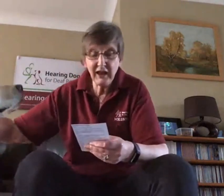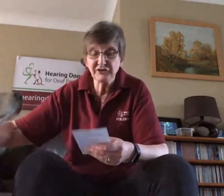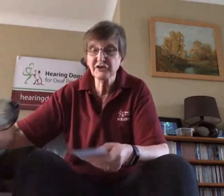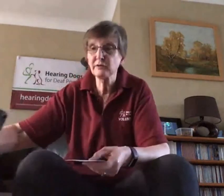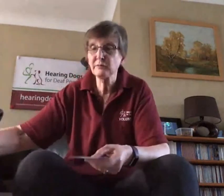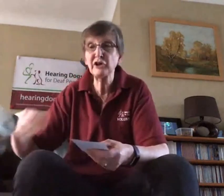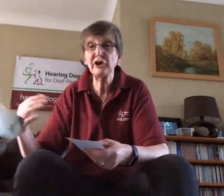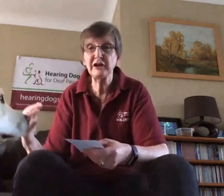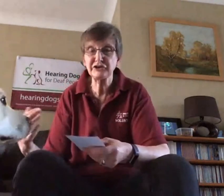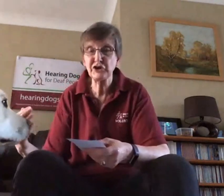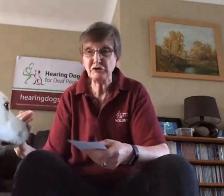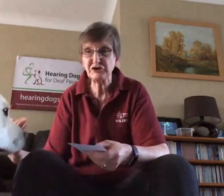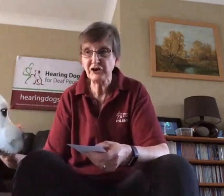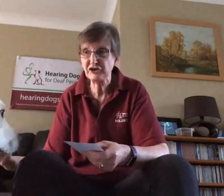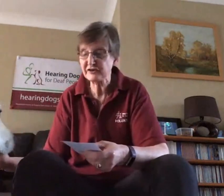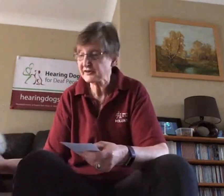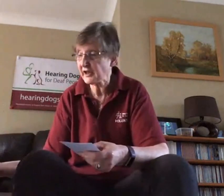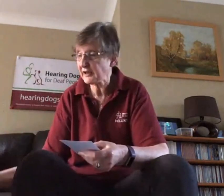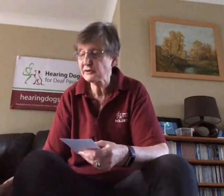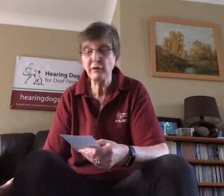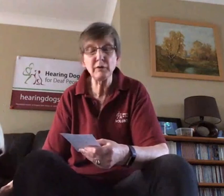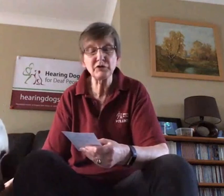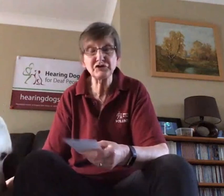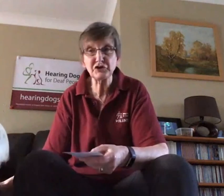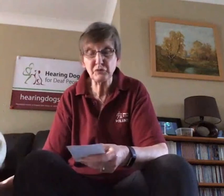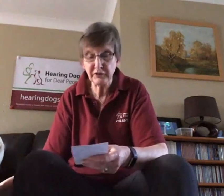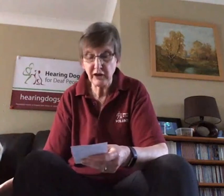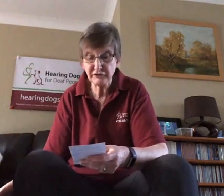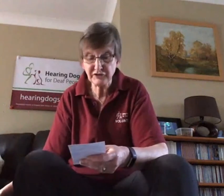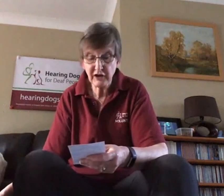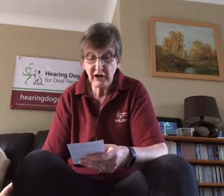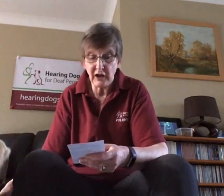So he's learning his nose nudges, and knowing what to do with those.